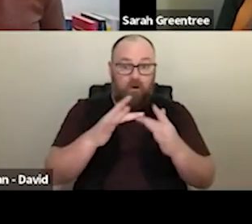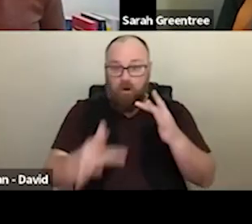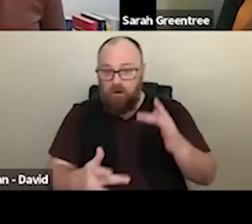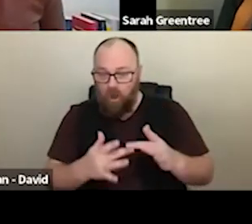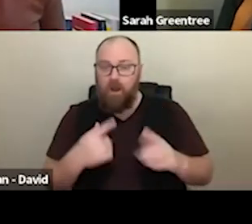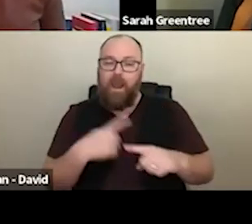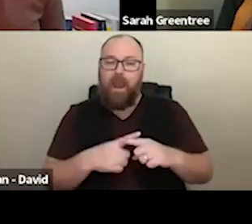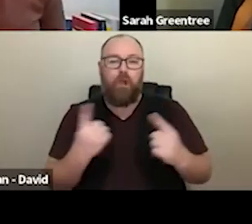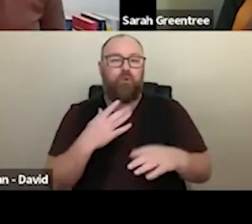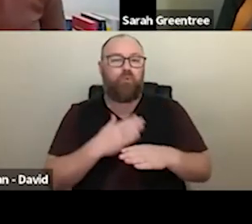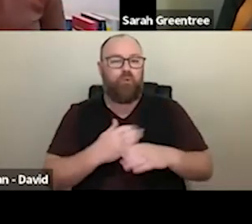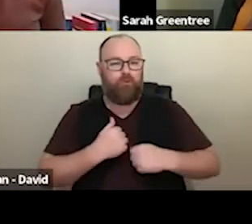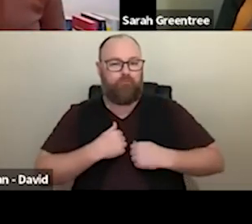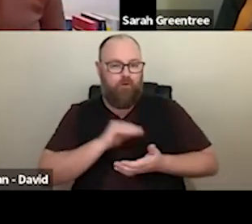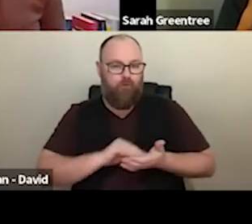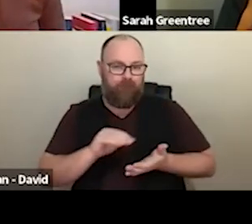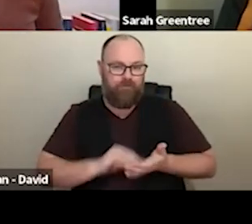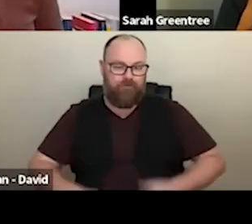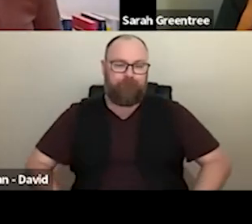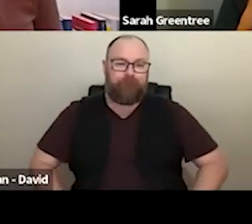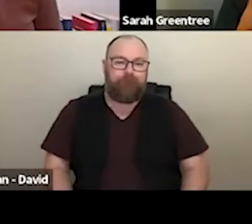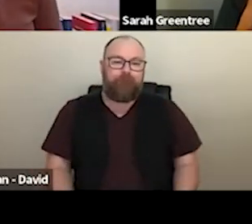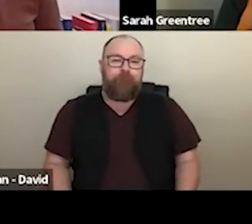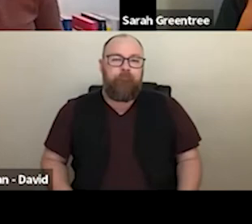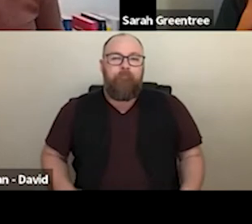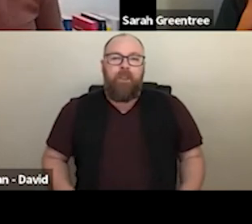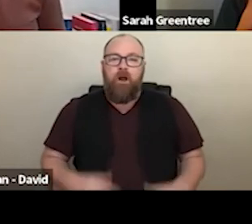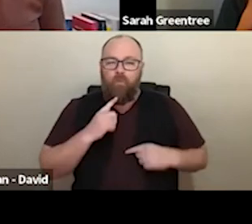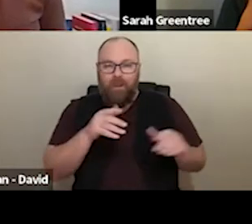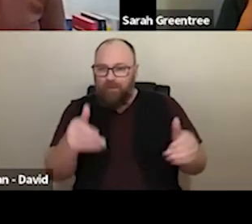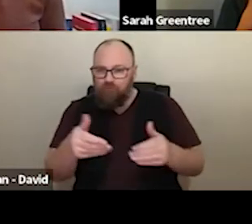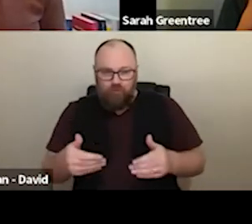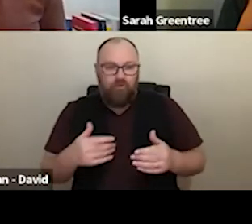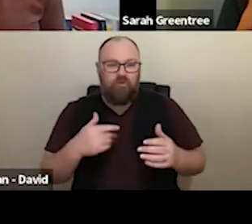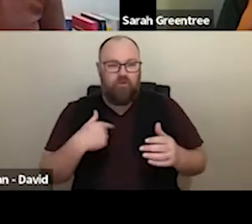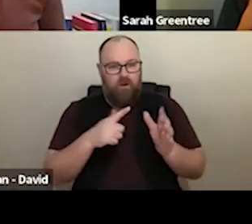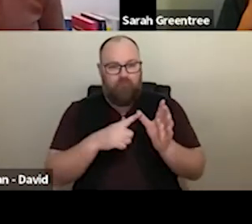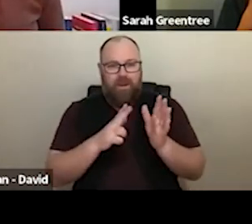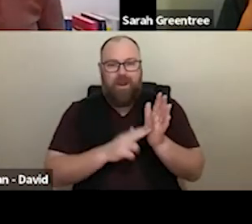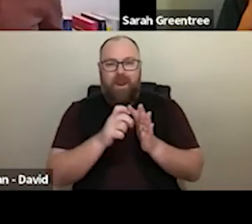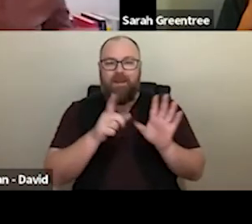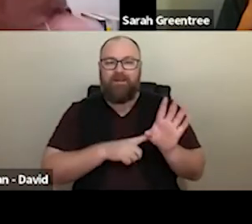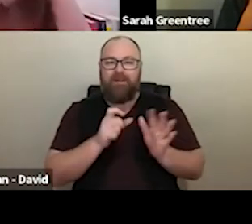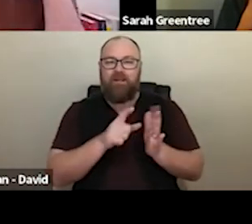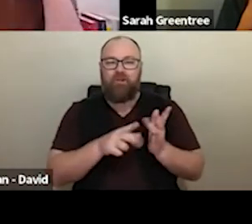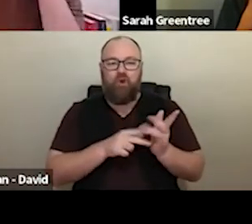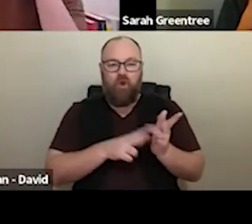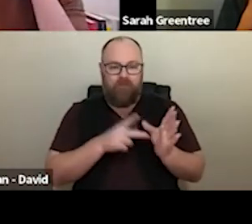We're just gonna quickly introduce ourselves. So you know who's who my name is? Andy Donovan. joining us on the call today. And certainly those who work day today with me in the office. Thank you, everyone, we